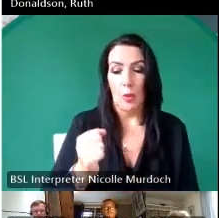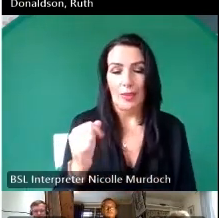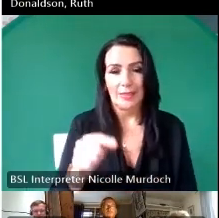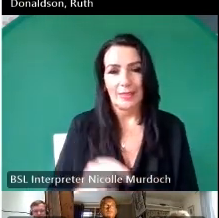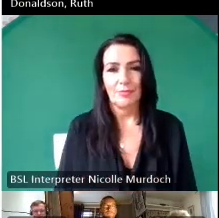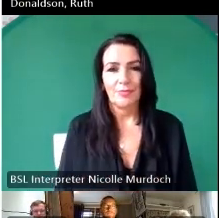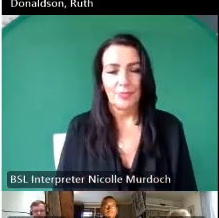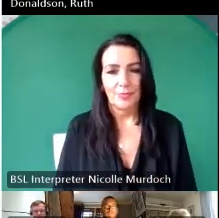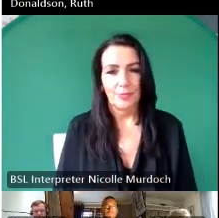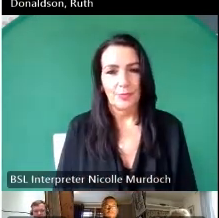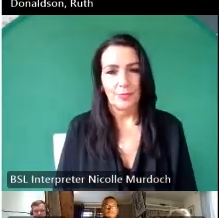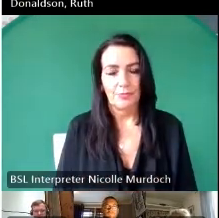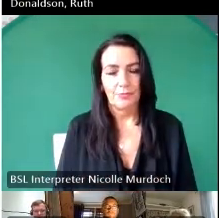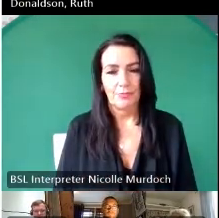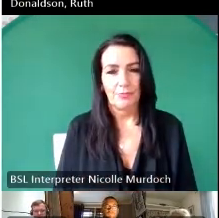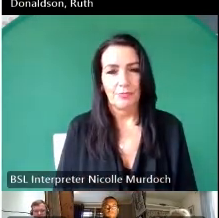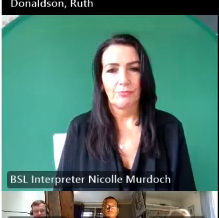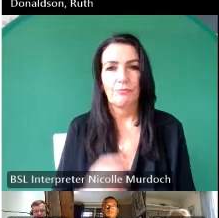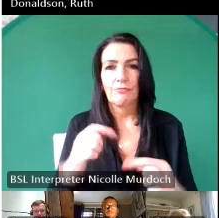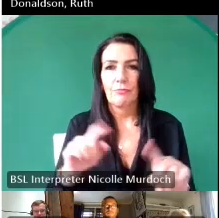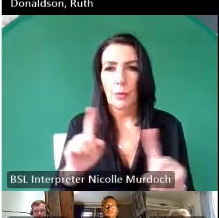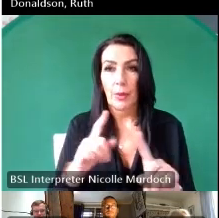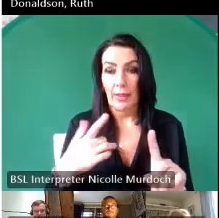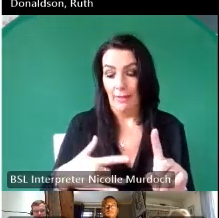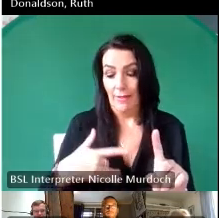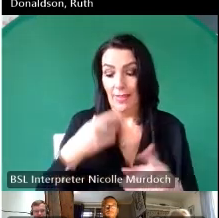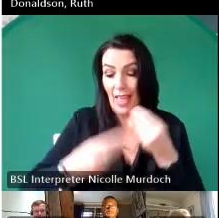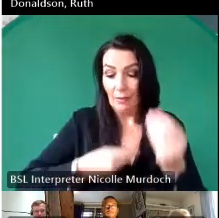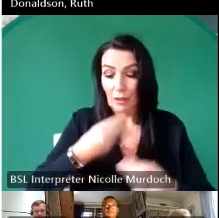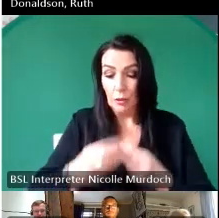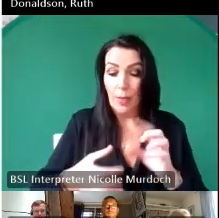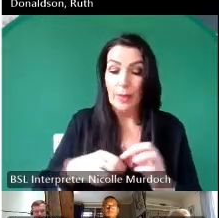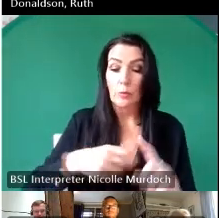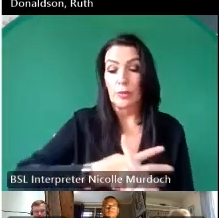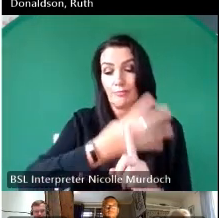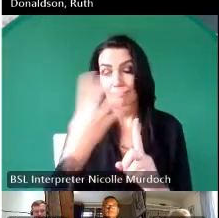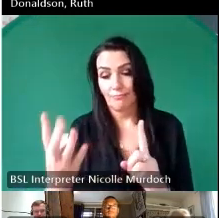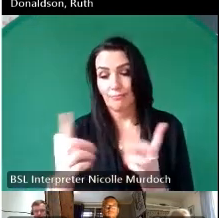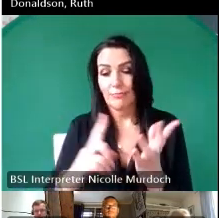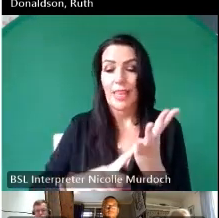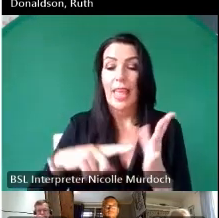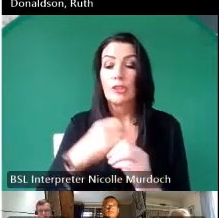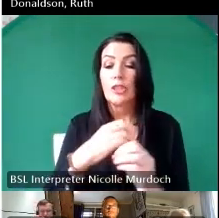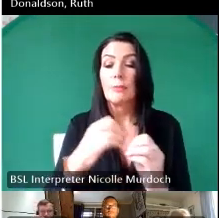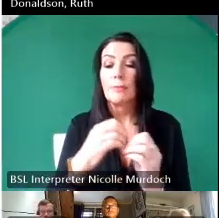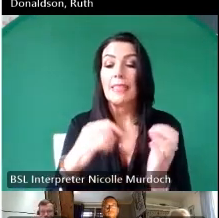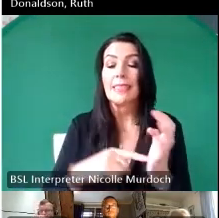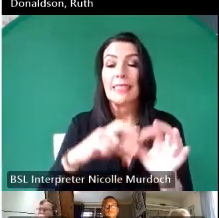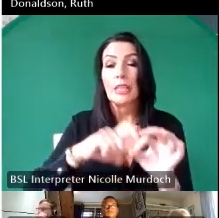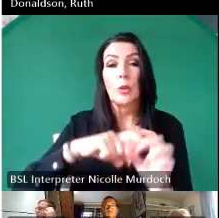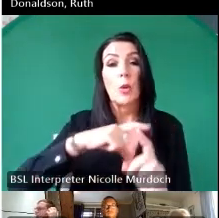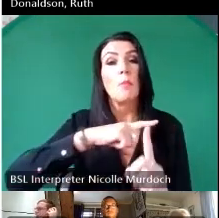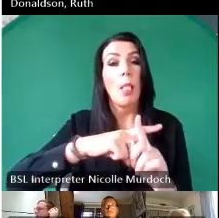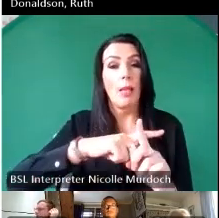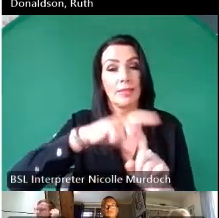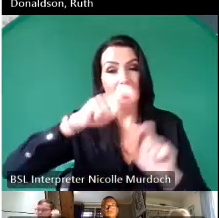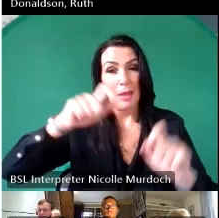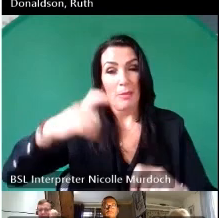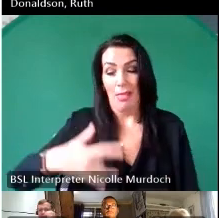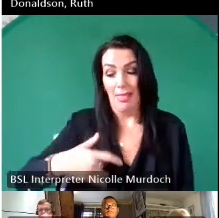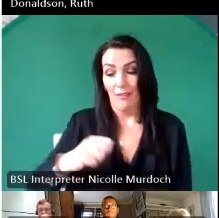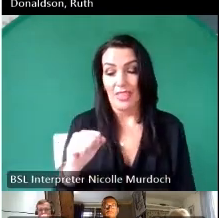present the life stories of LGBTQ plus people in Scotland and we primarily do this through doing